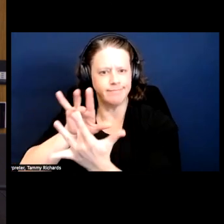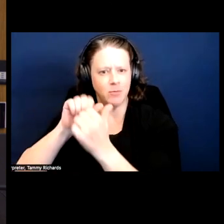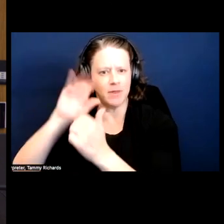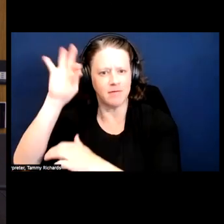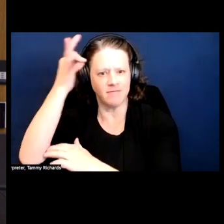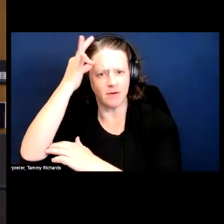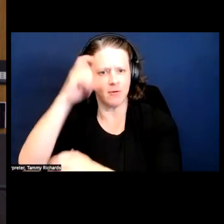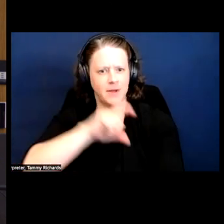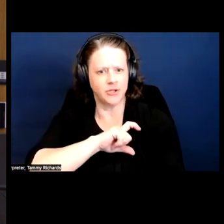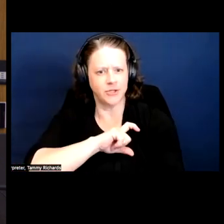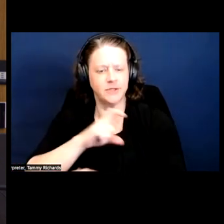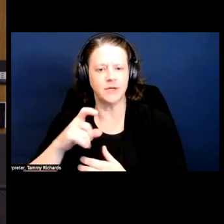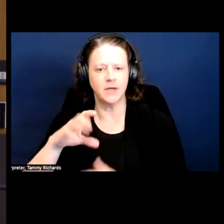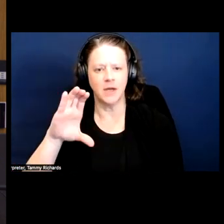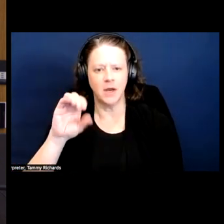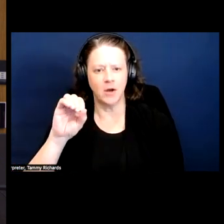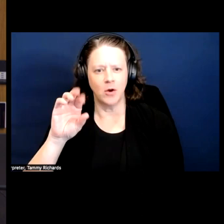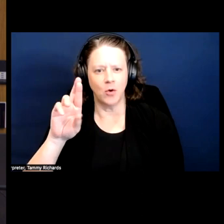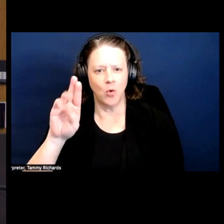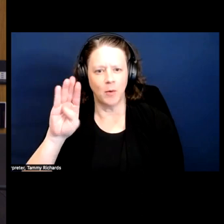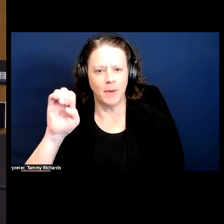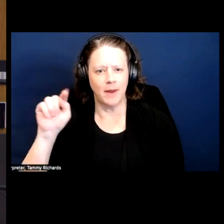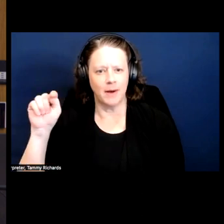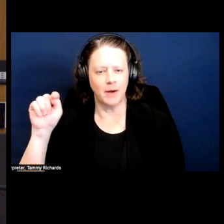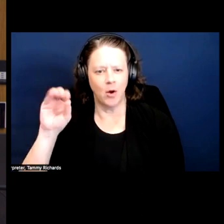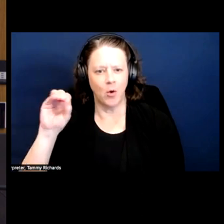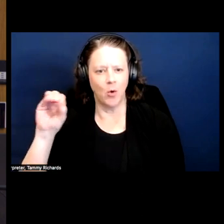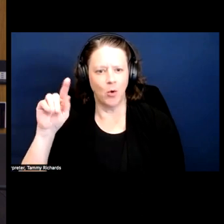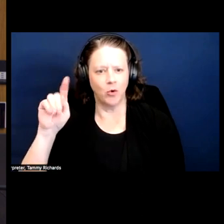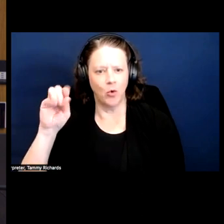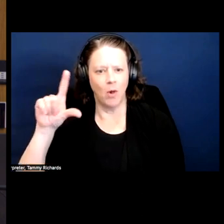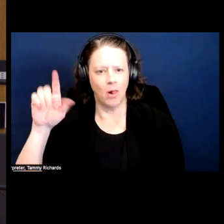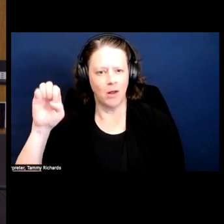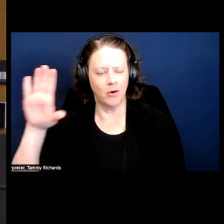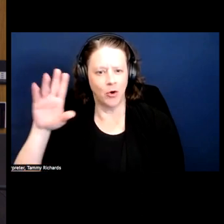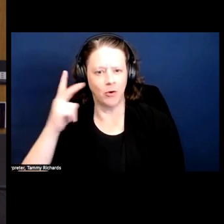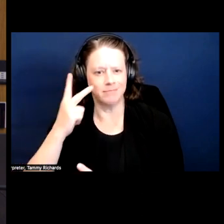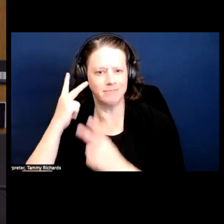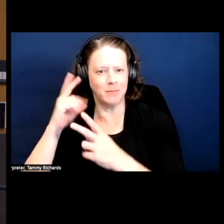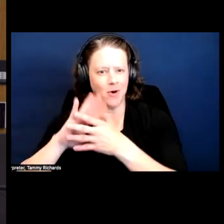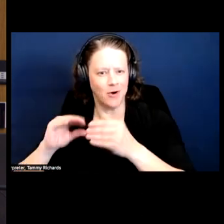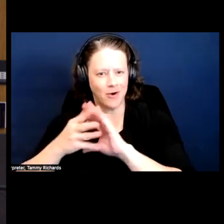So, Corbett O'Toole in her memoir talks about in one of the first nights the Panthers brought